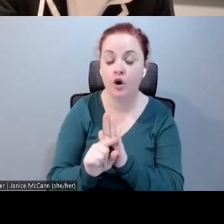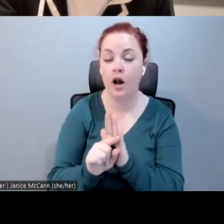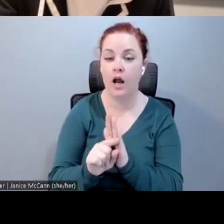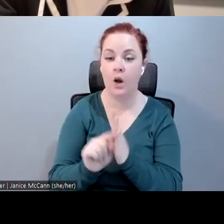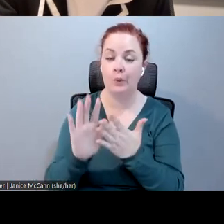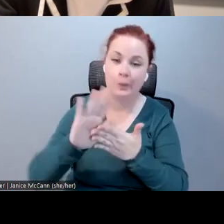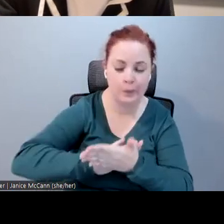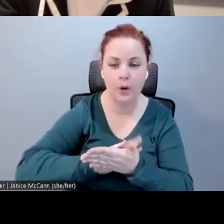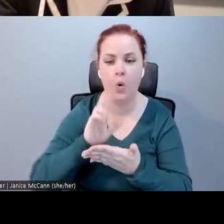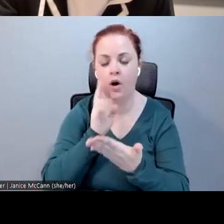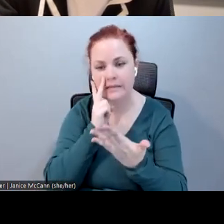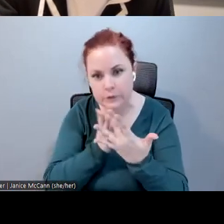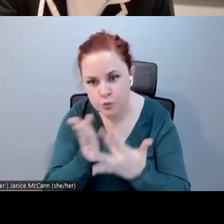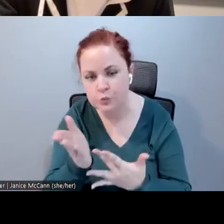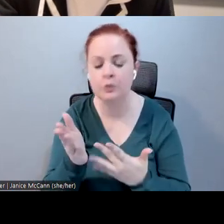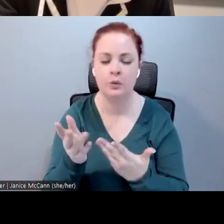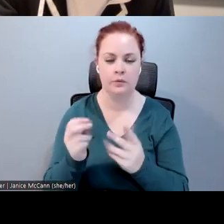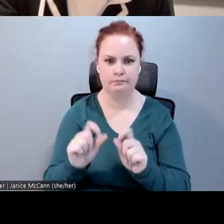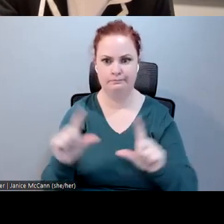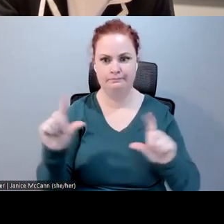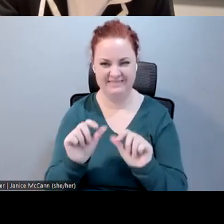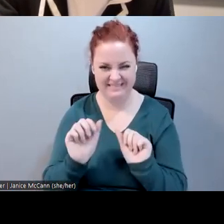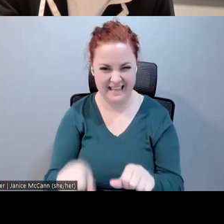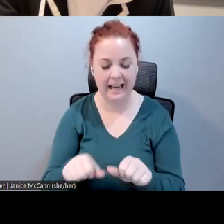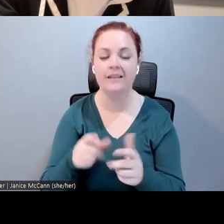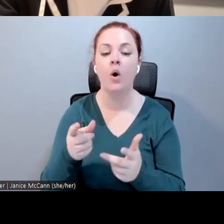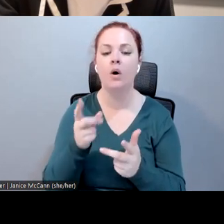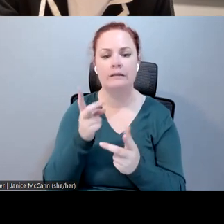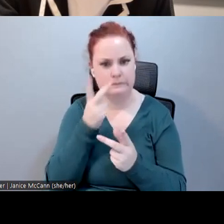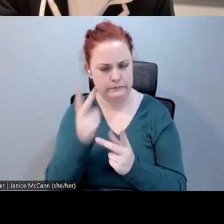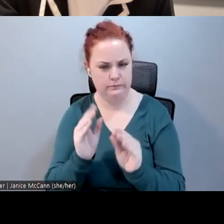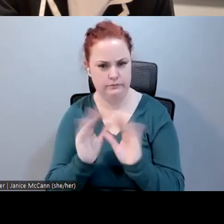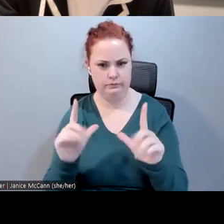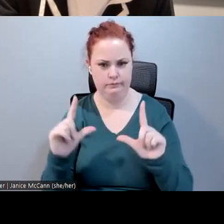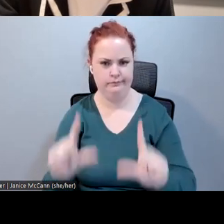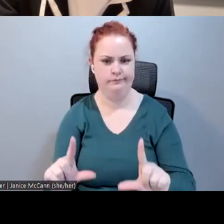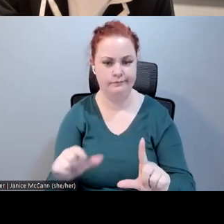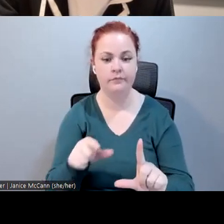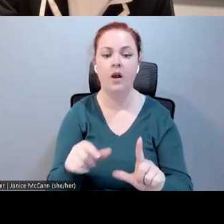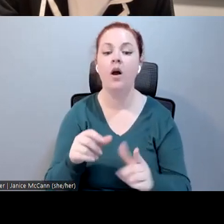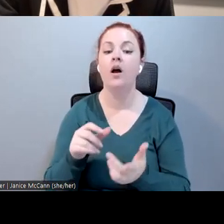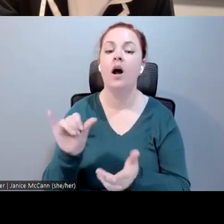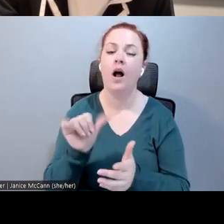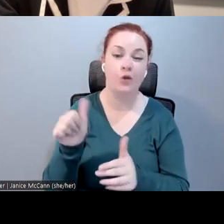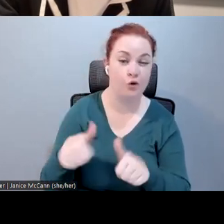set up. One of the challenges is low resolution of VR displays,